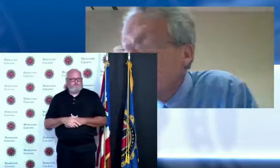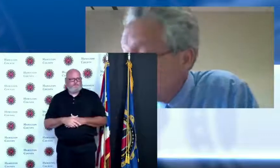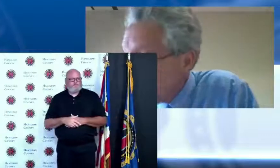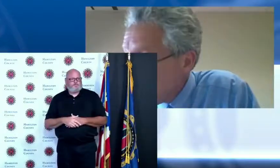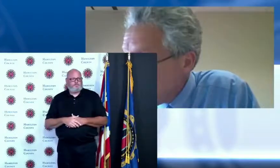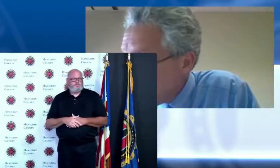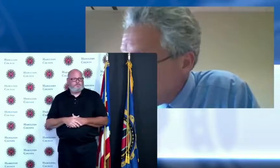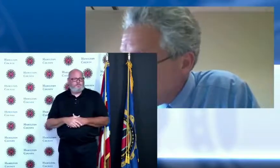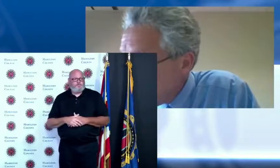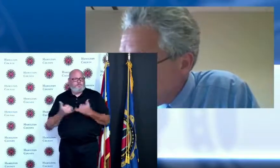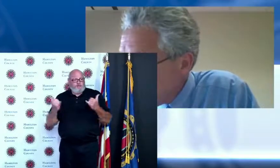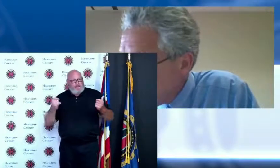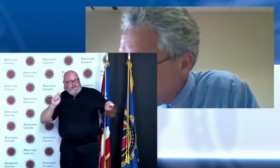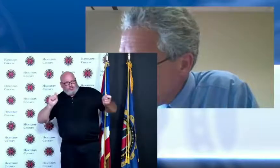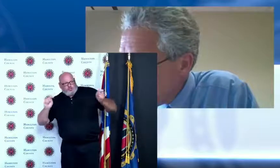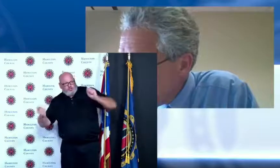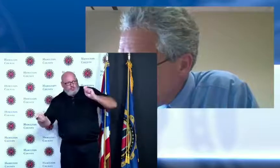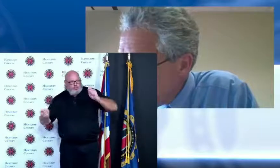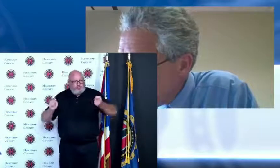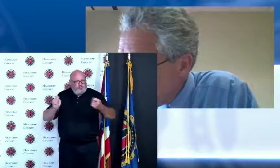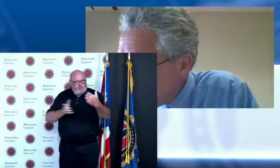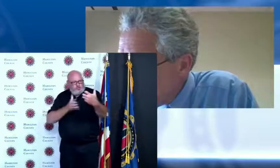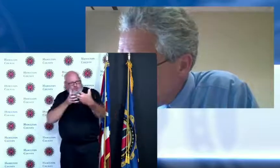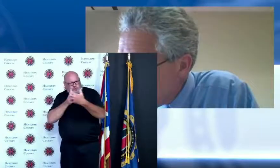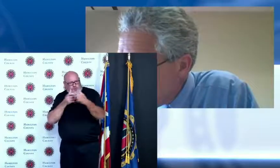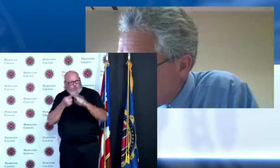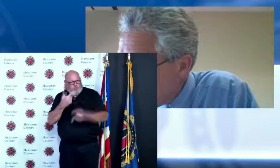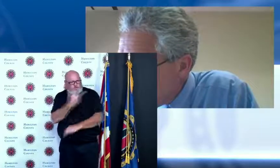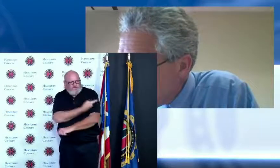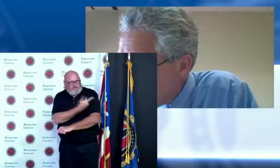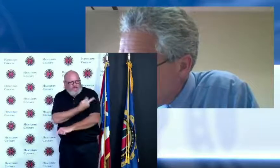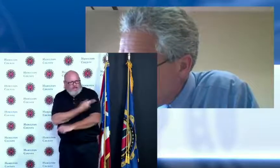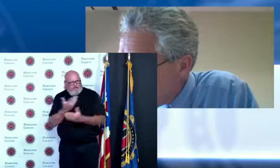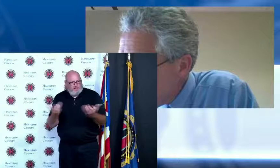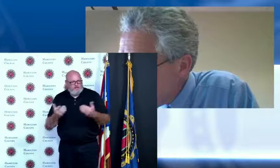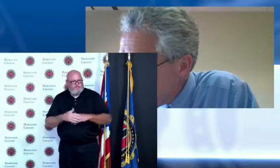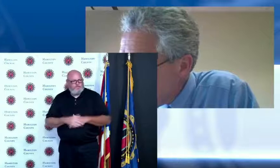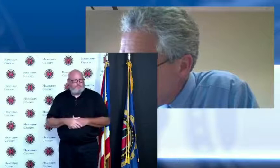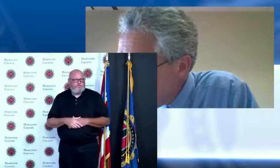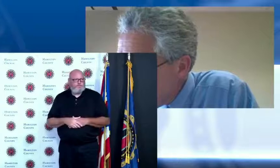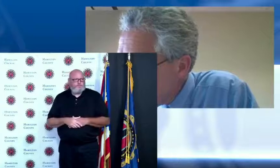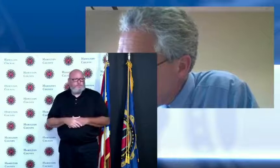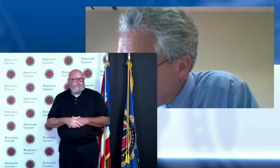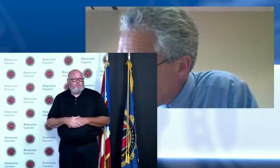and so in the brief or the the ch what I call the chambers which is really just the meeting room